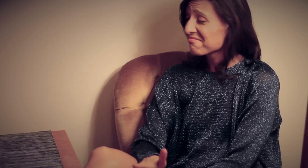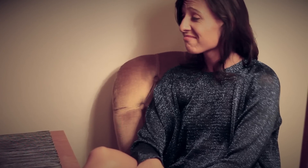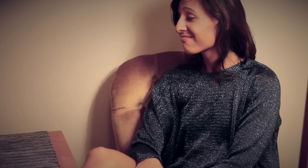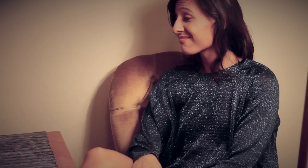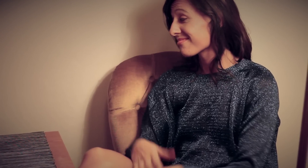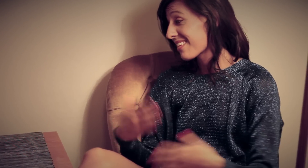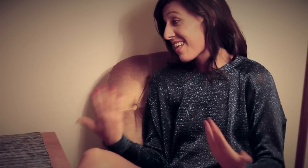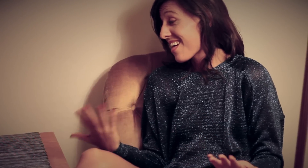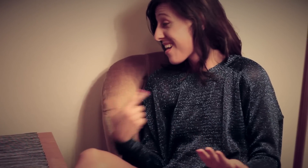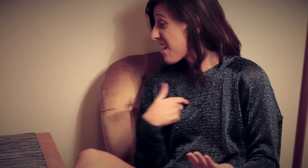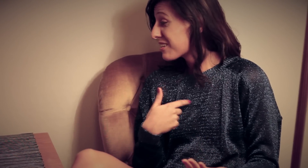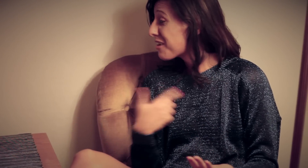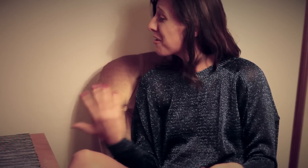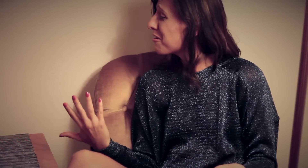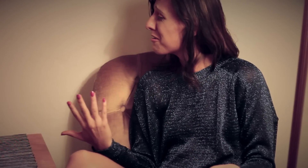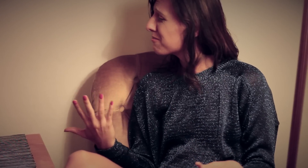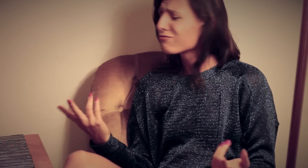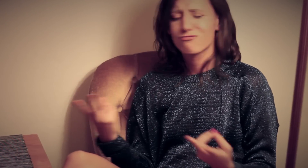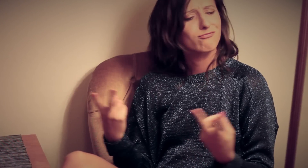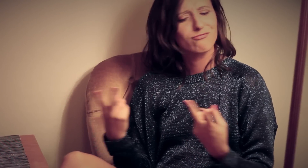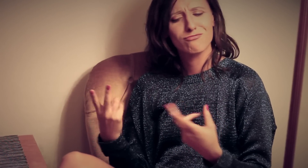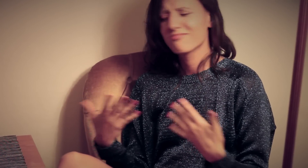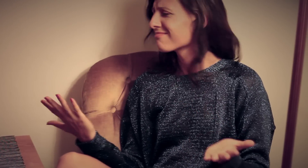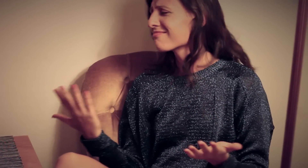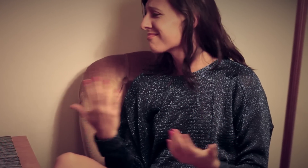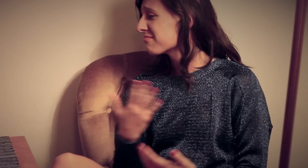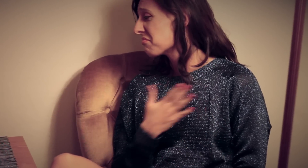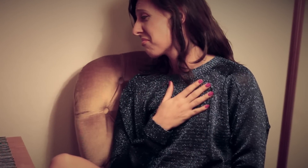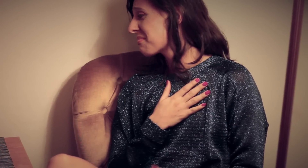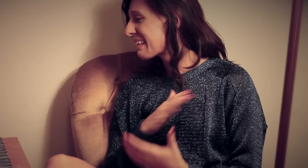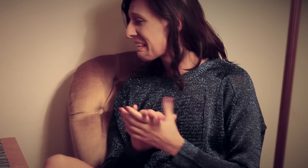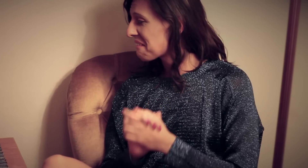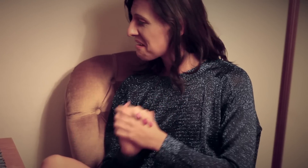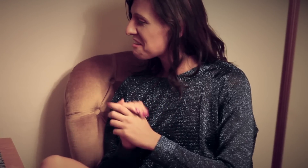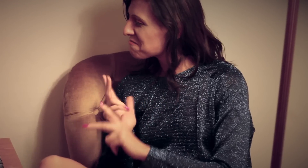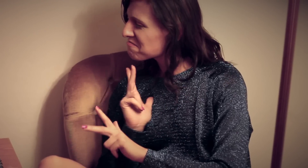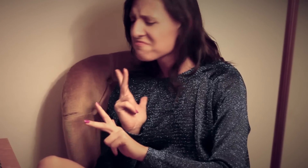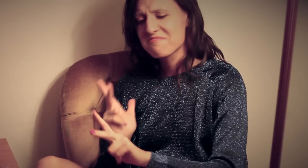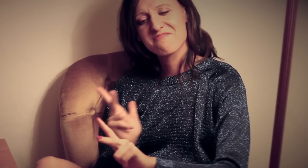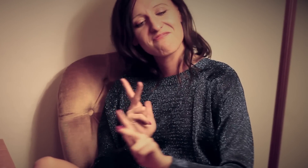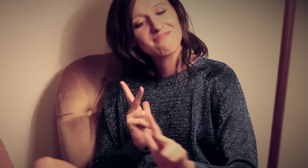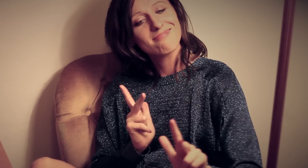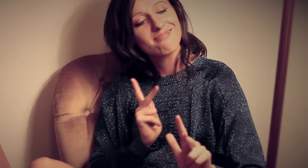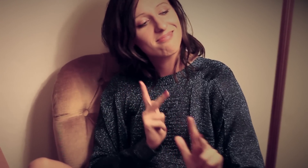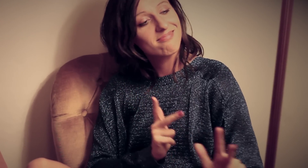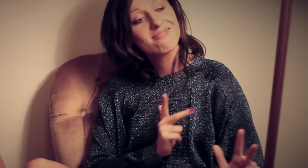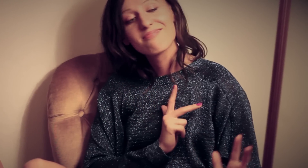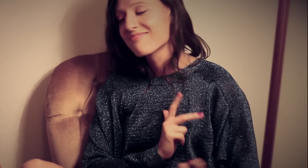This me, yeah baby, and the rest